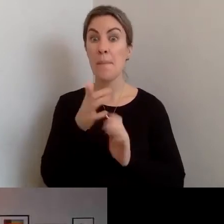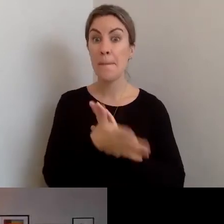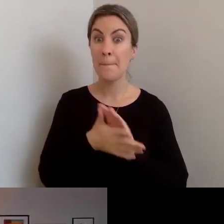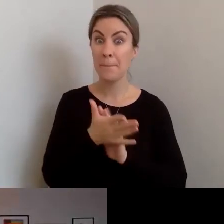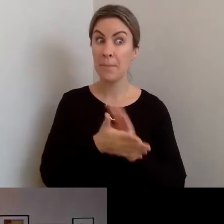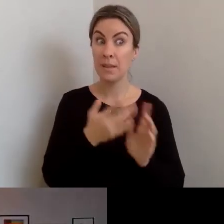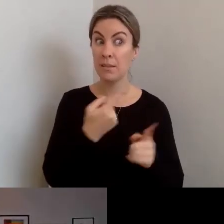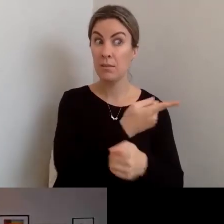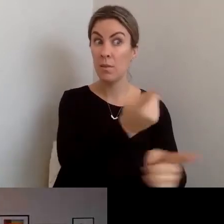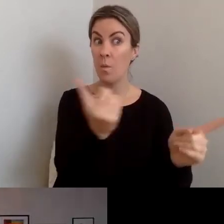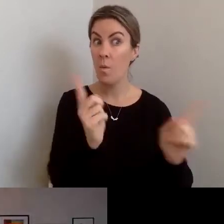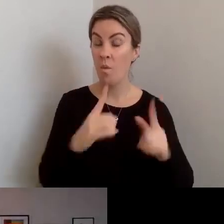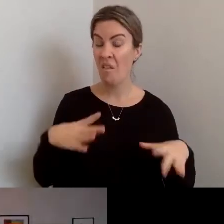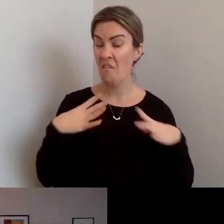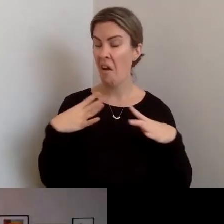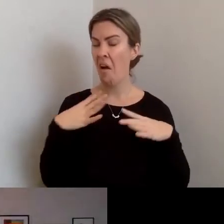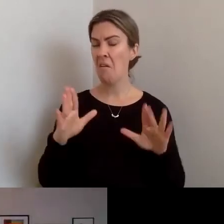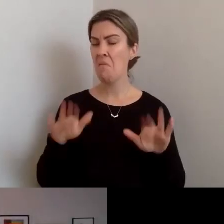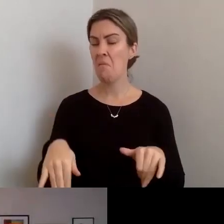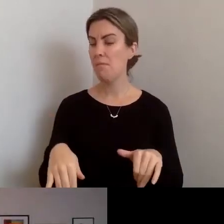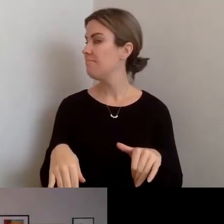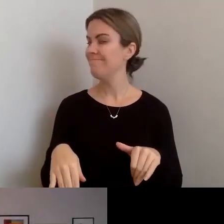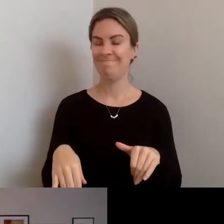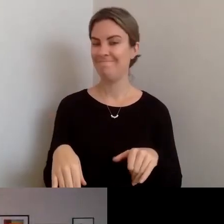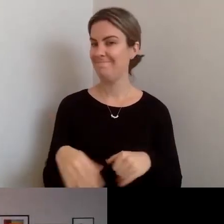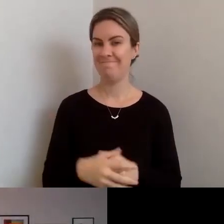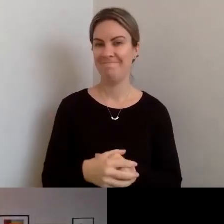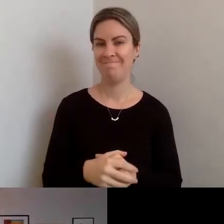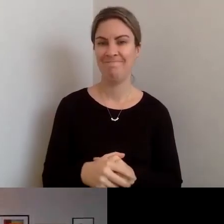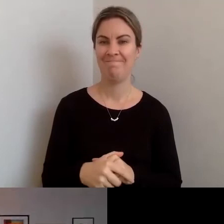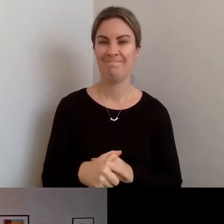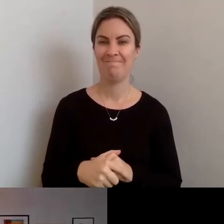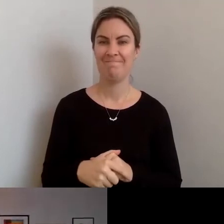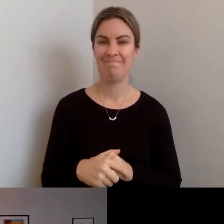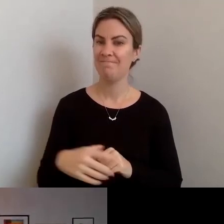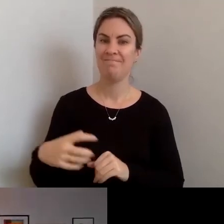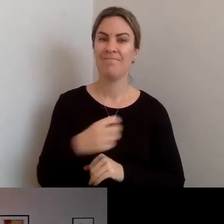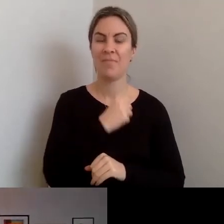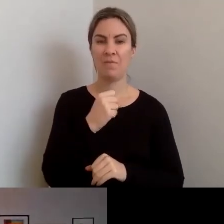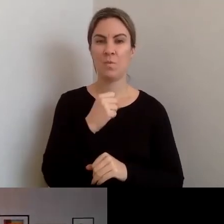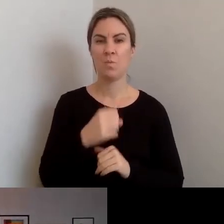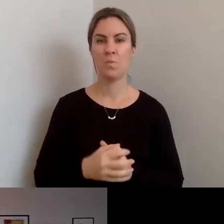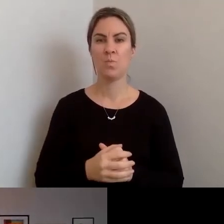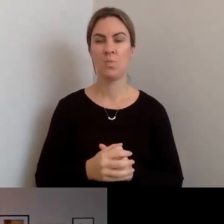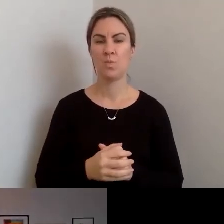going to be fine for everyone. I think engaging with a diverse